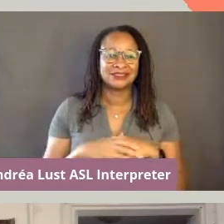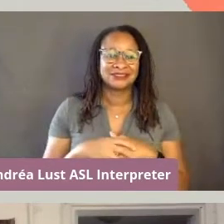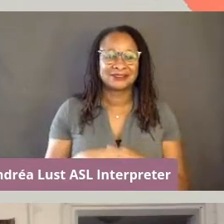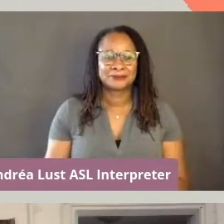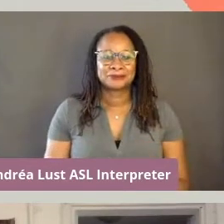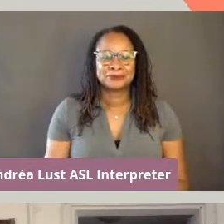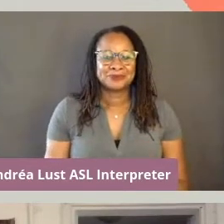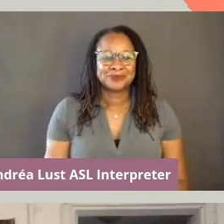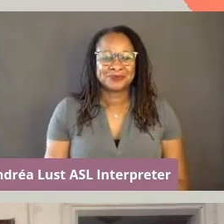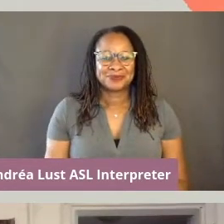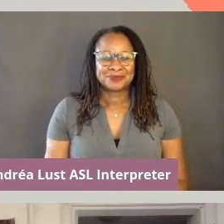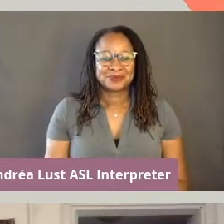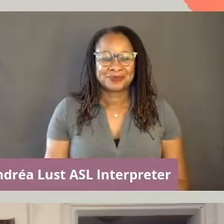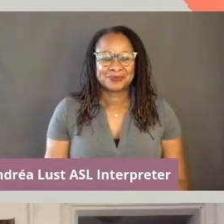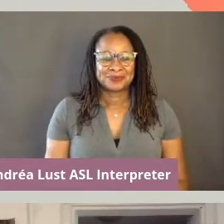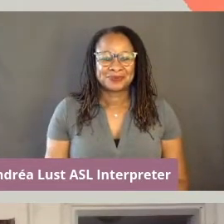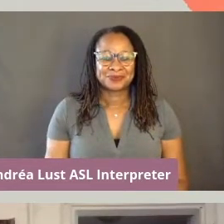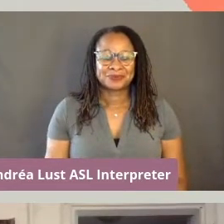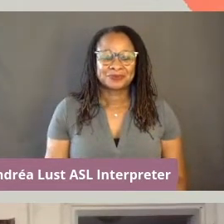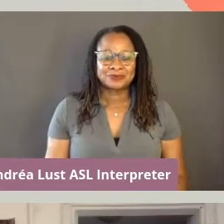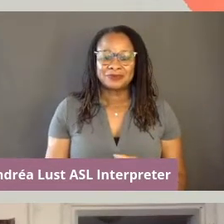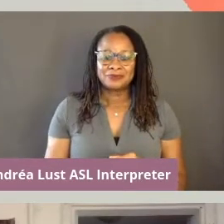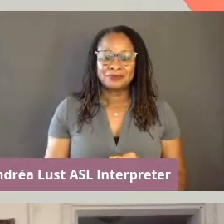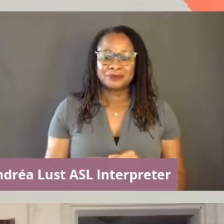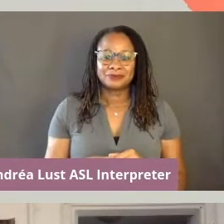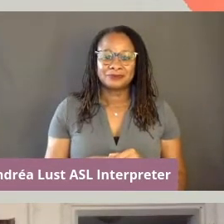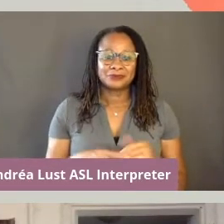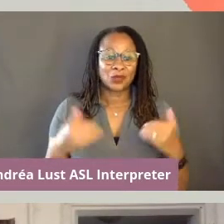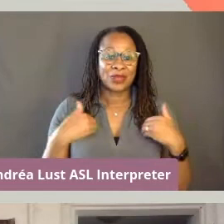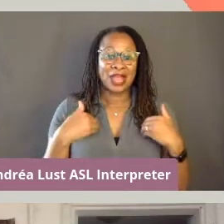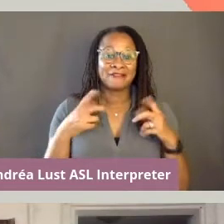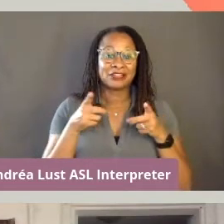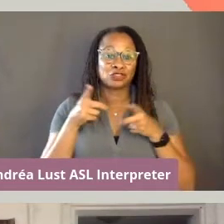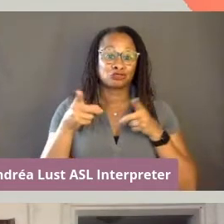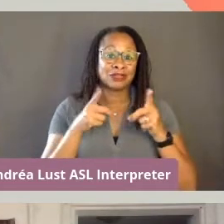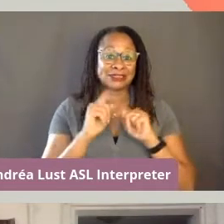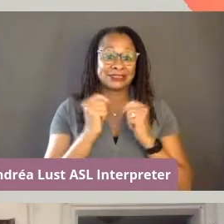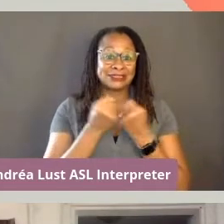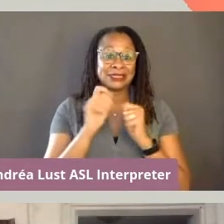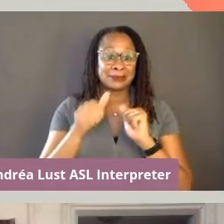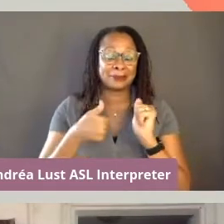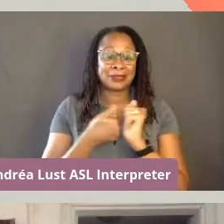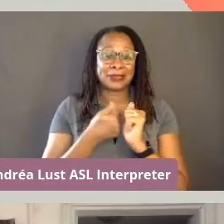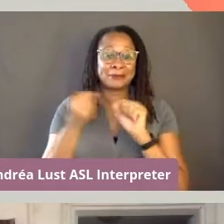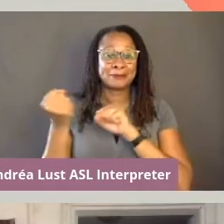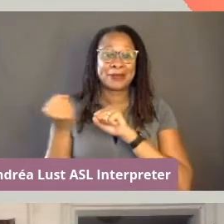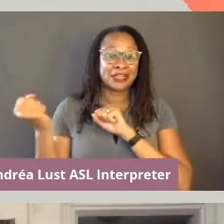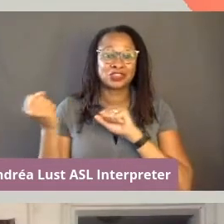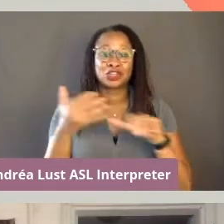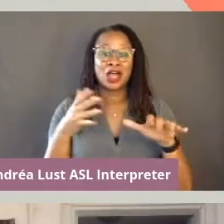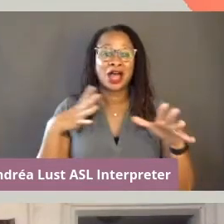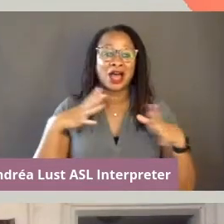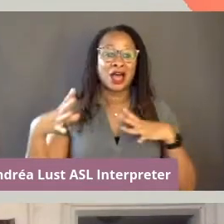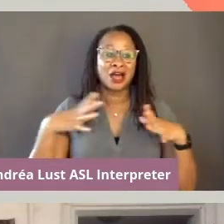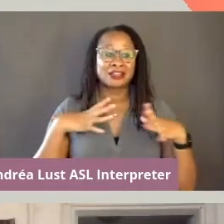Thank you, and then finally we have the directing team behind the magical Hollywood 306